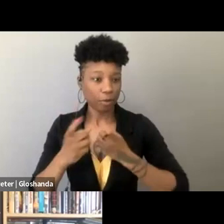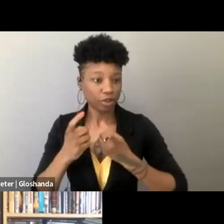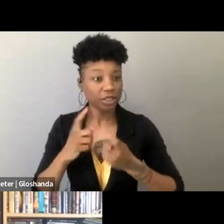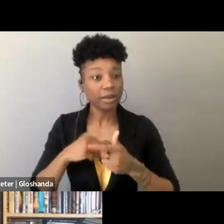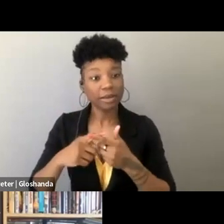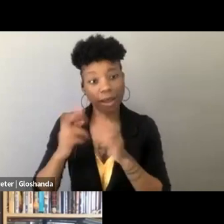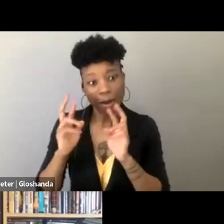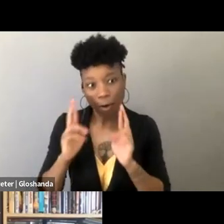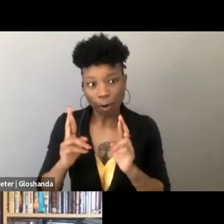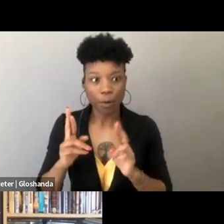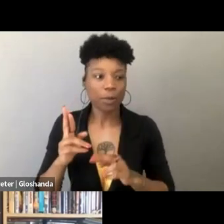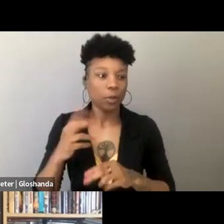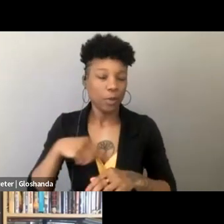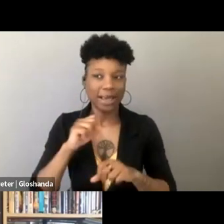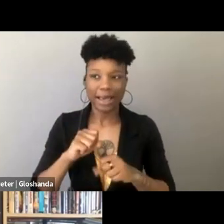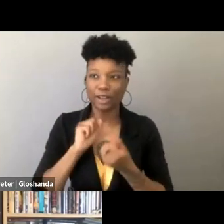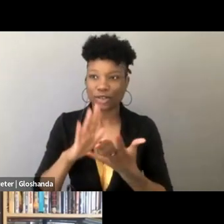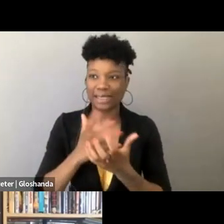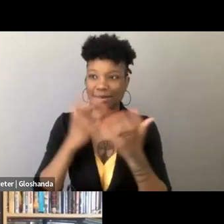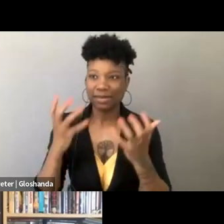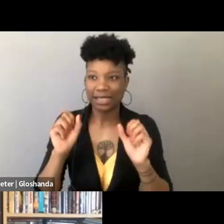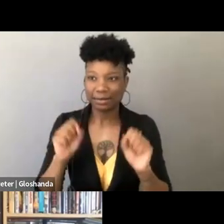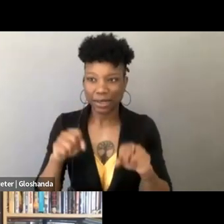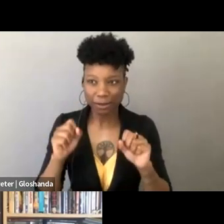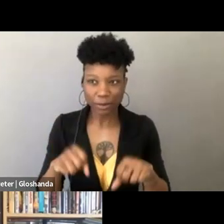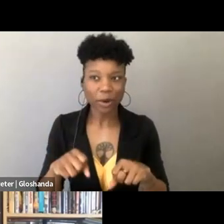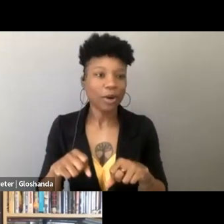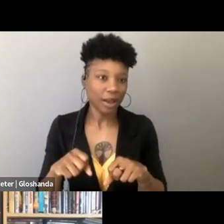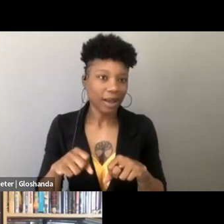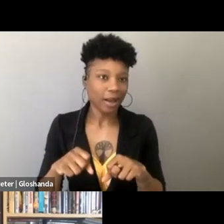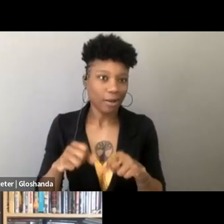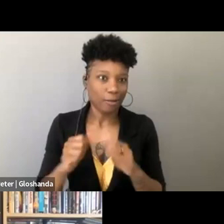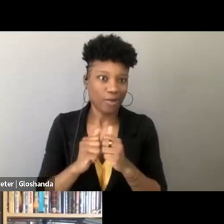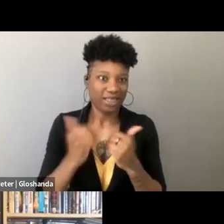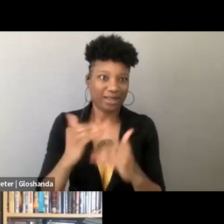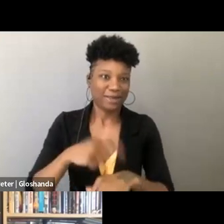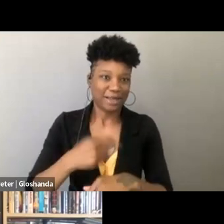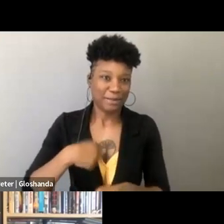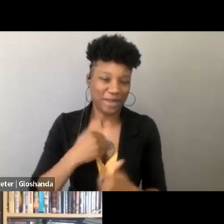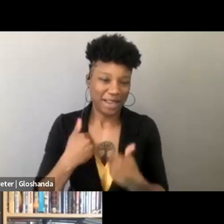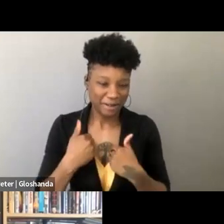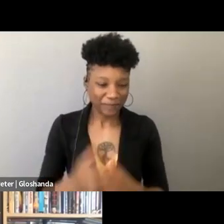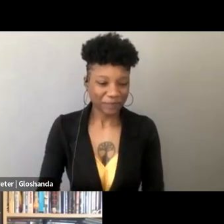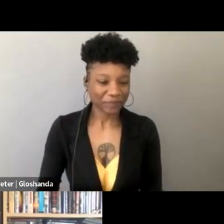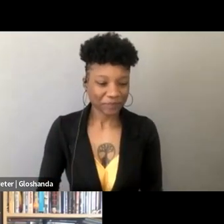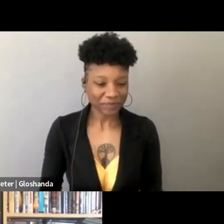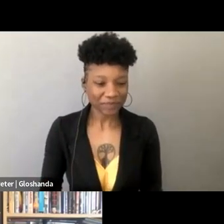and hope that this touches on as many of them as we can in the time that we have. So Kendra and I,